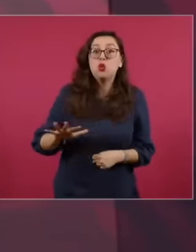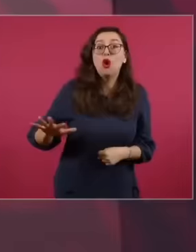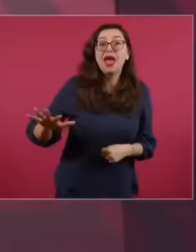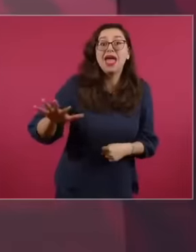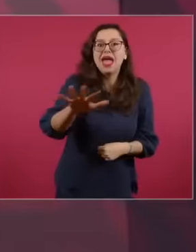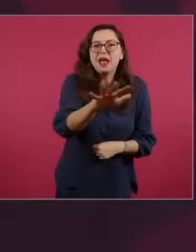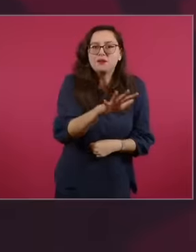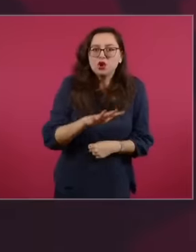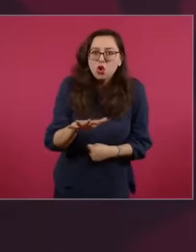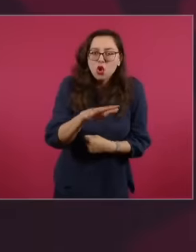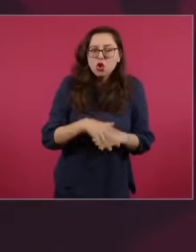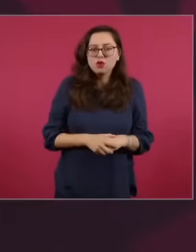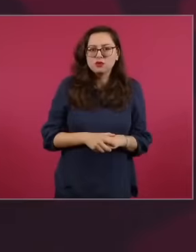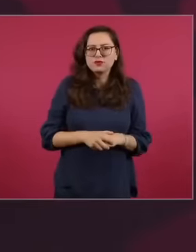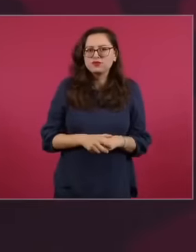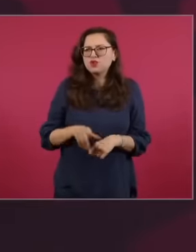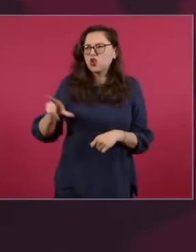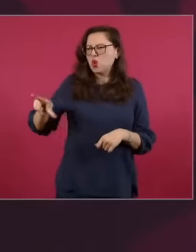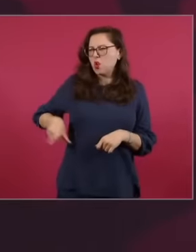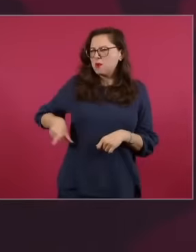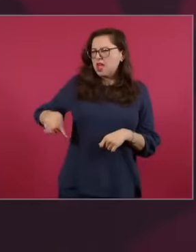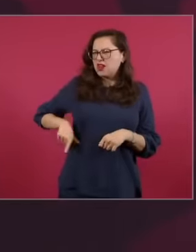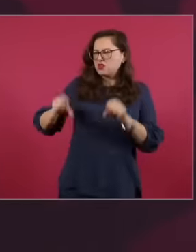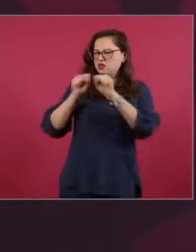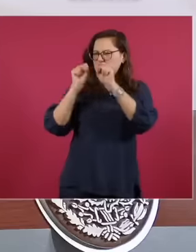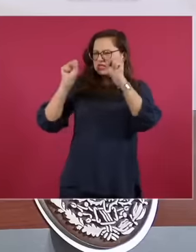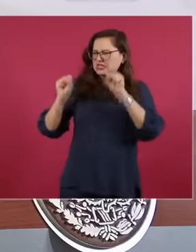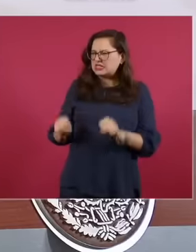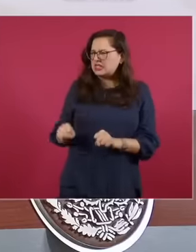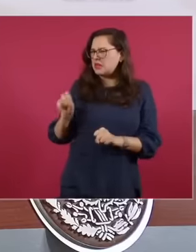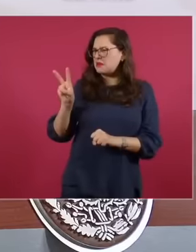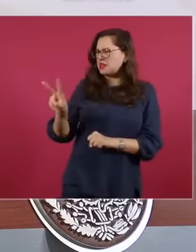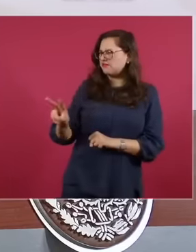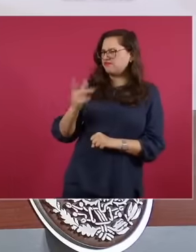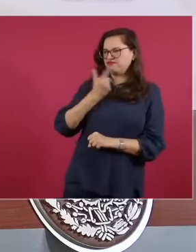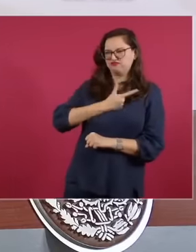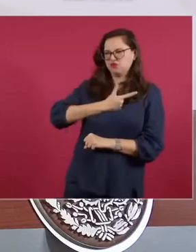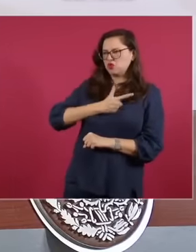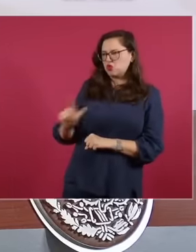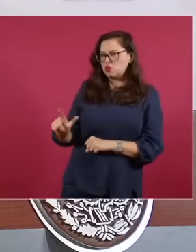the right to change the form of your